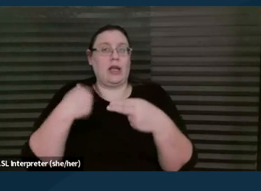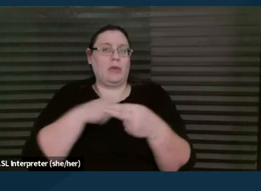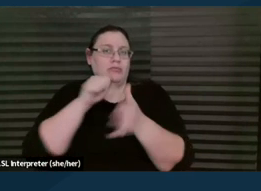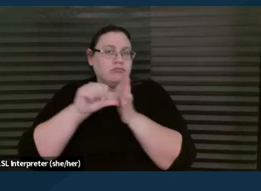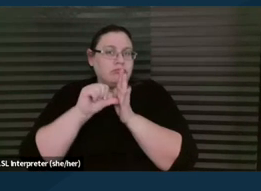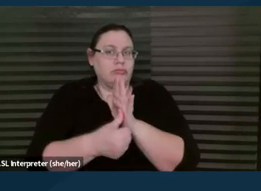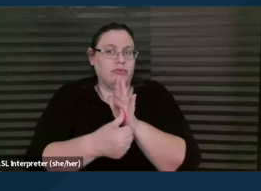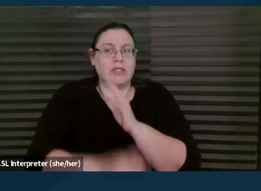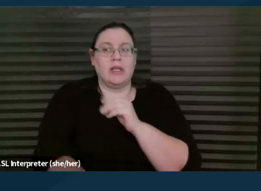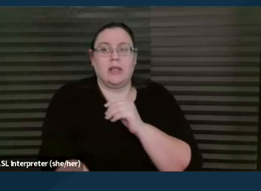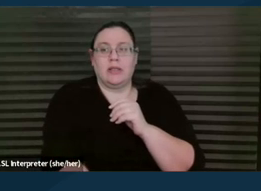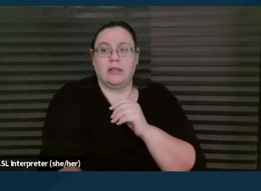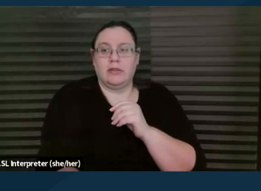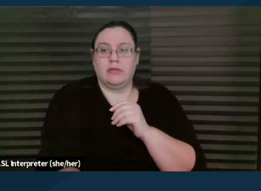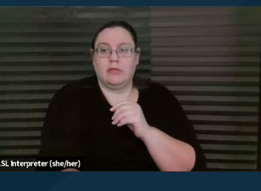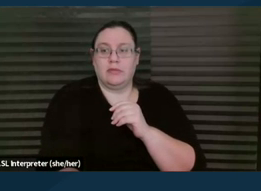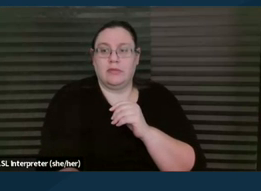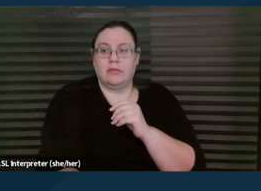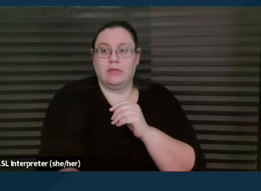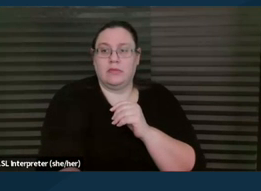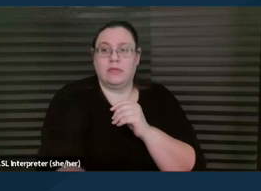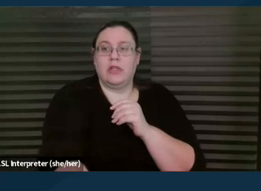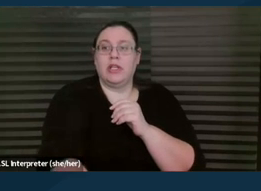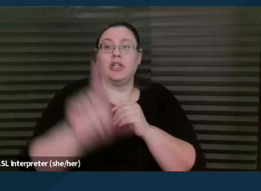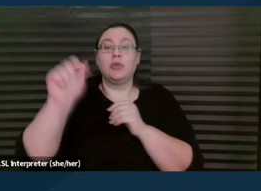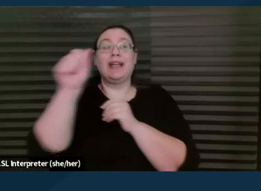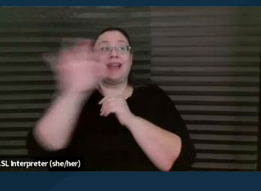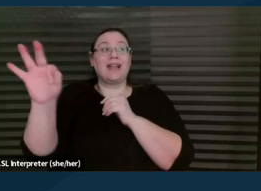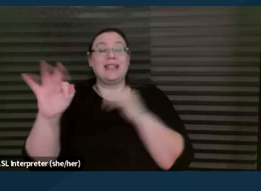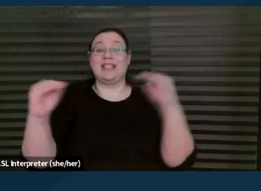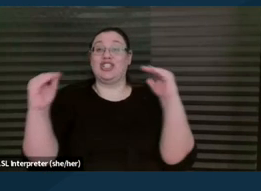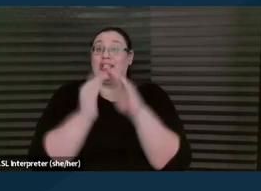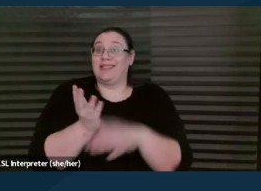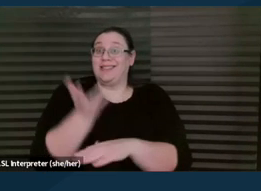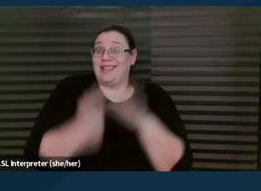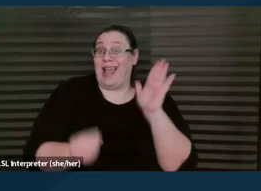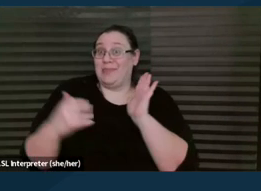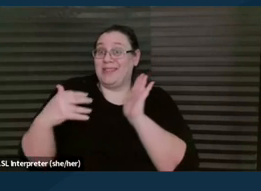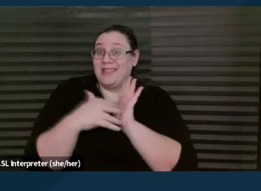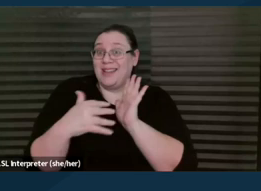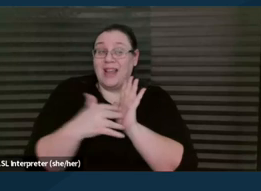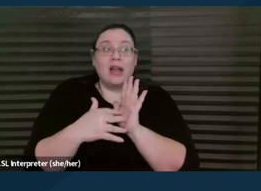it's a 2019 California Justice Gap Study that points out that, you know, this was 2019,